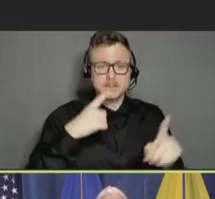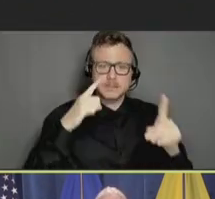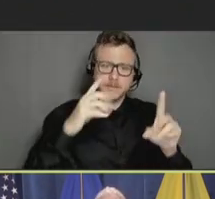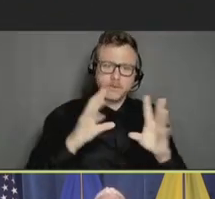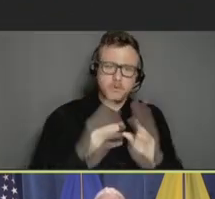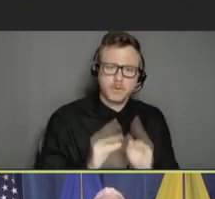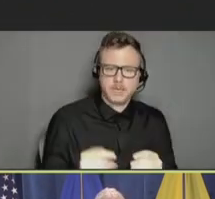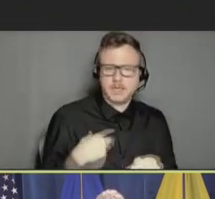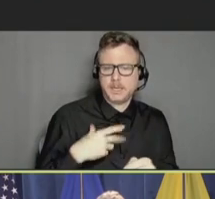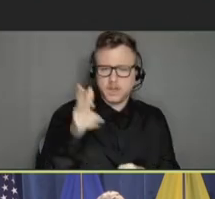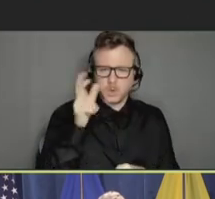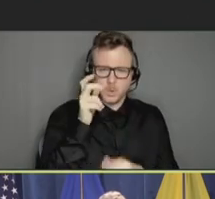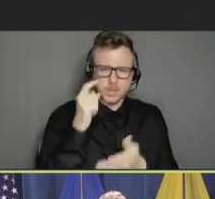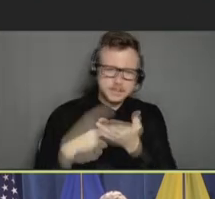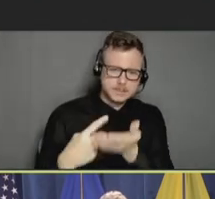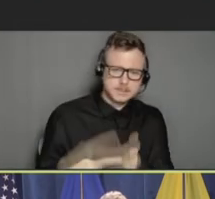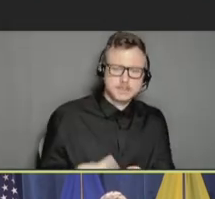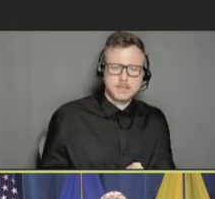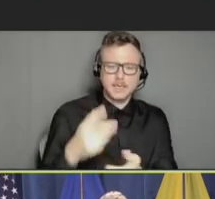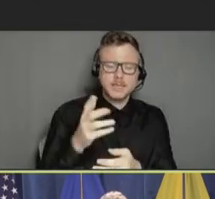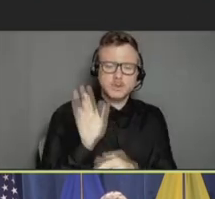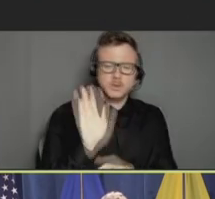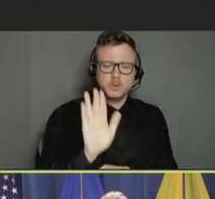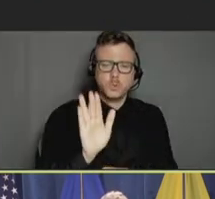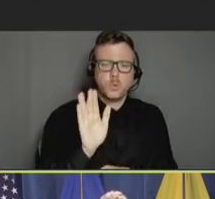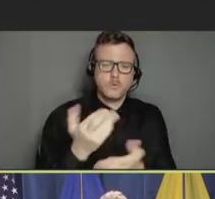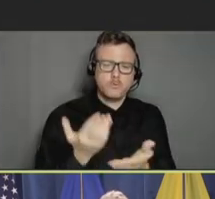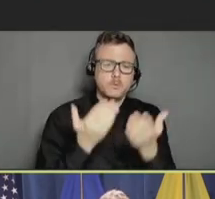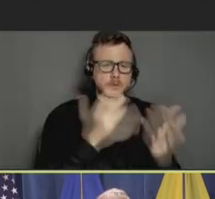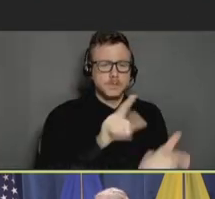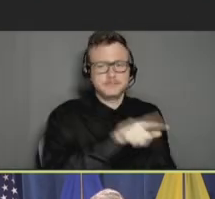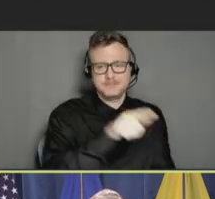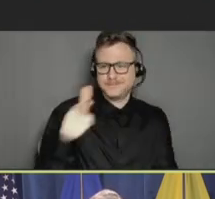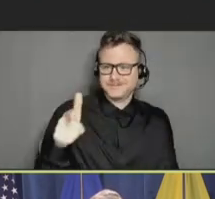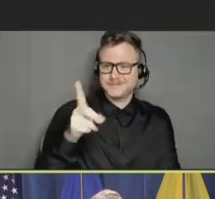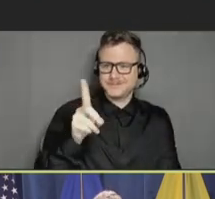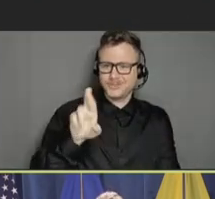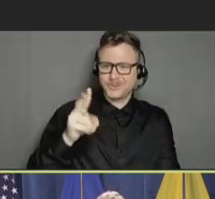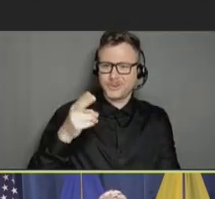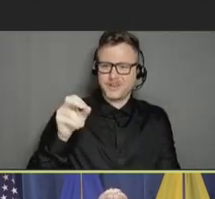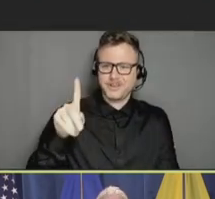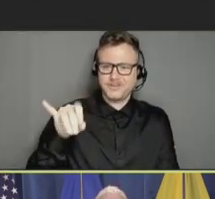about your future recommendations. And now, I will turn to Dr. Hopkins for the chair's